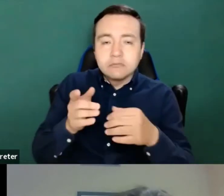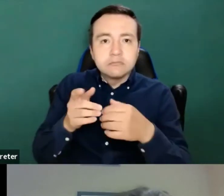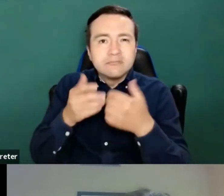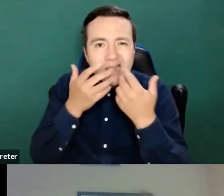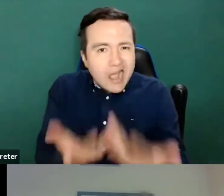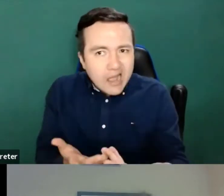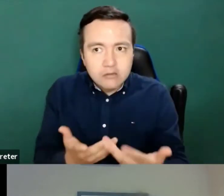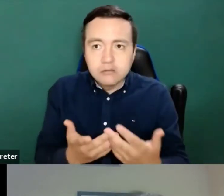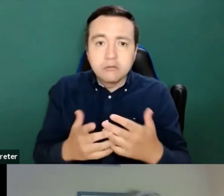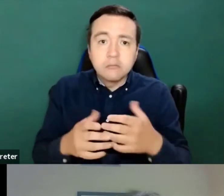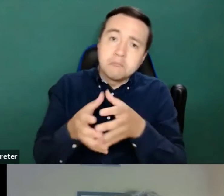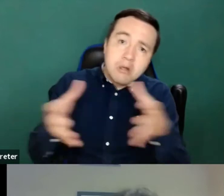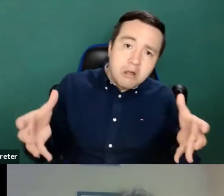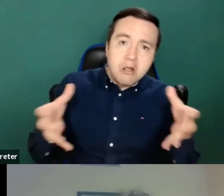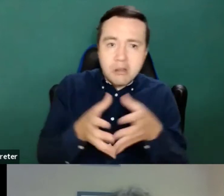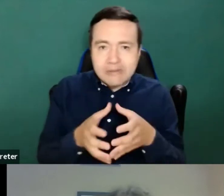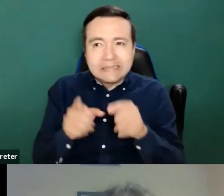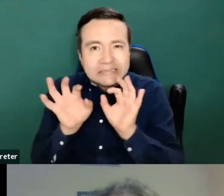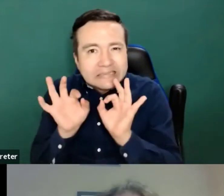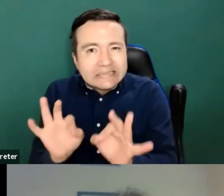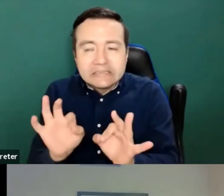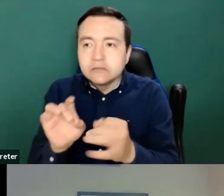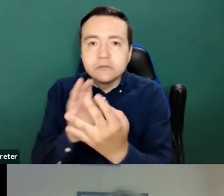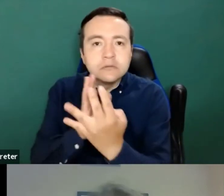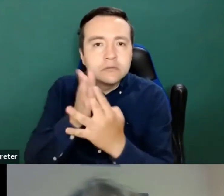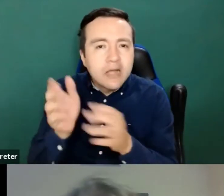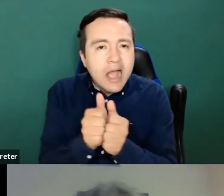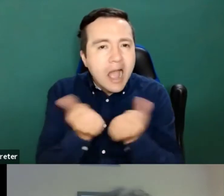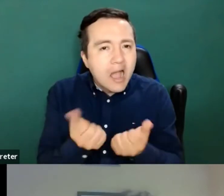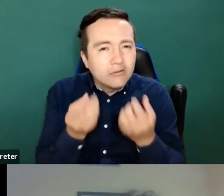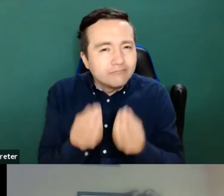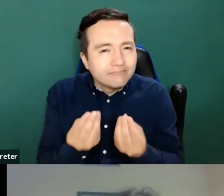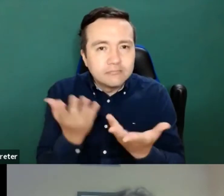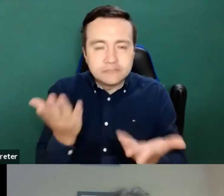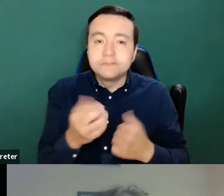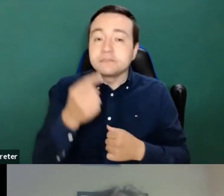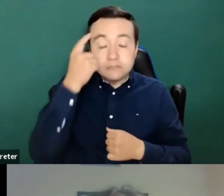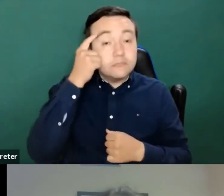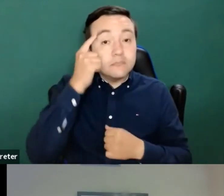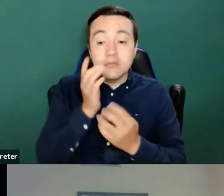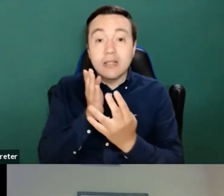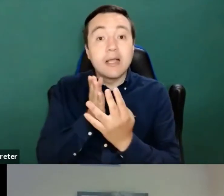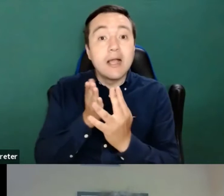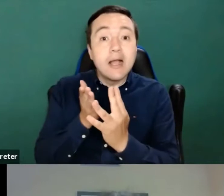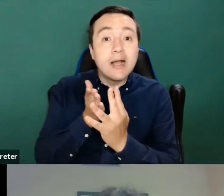So let's think of what brings us together here accessibility of web access at web pages